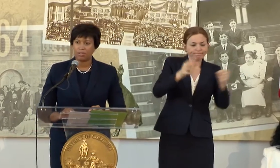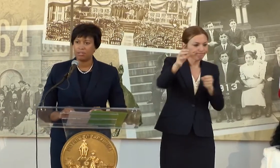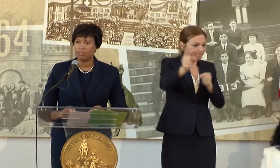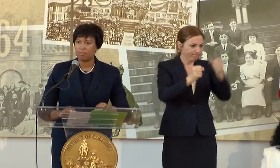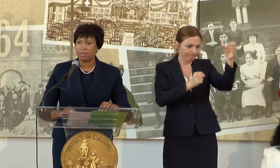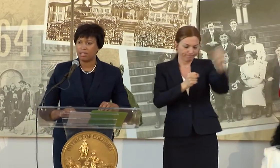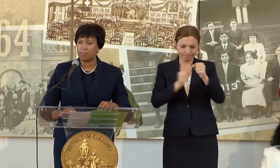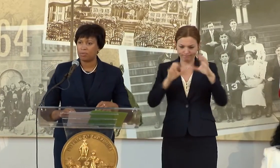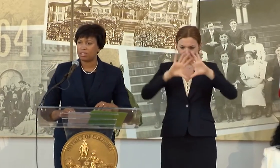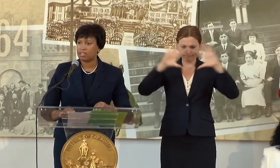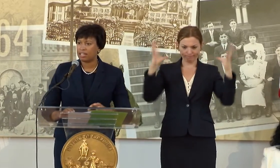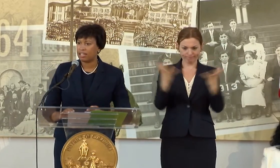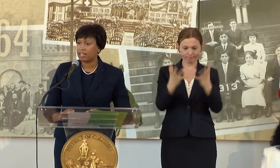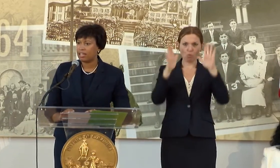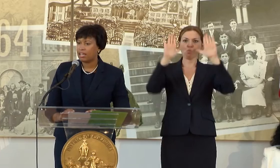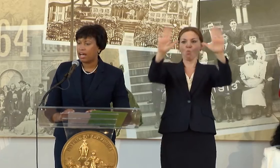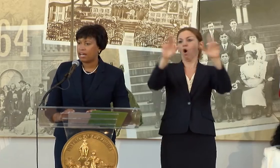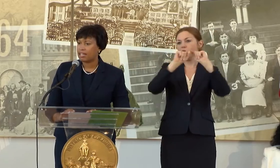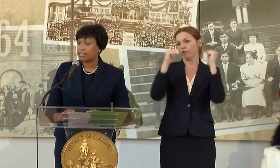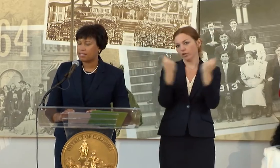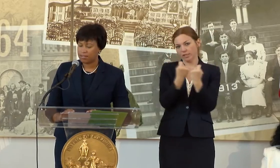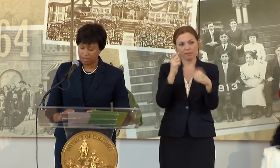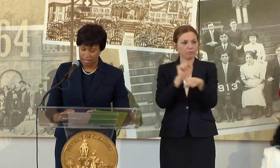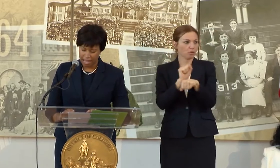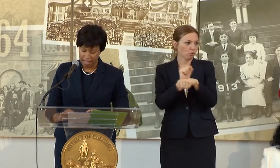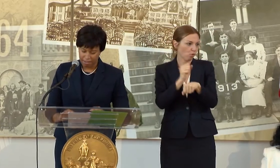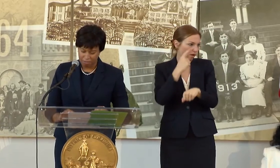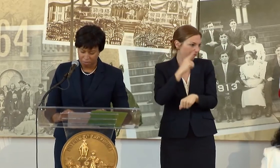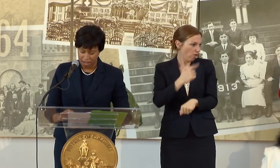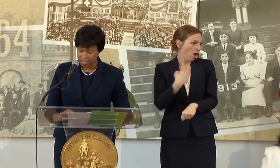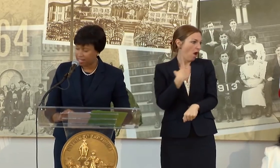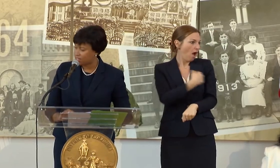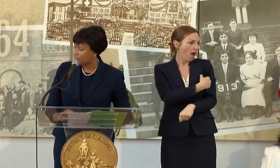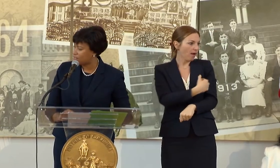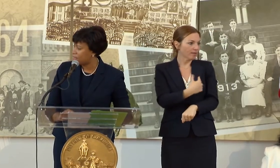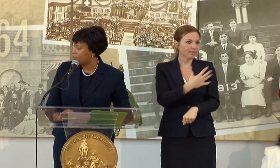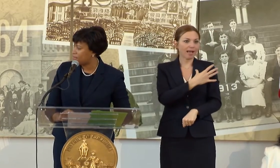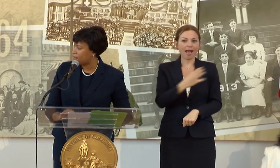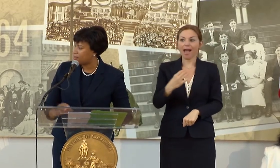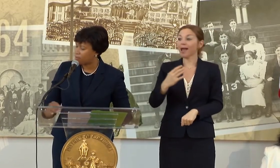WE COULDN'T BE MORE LUCKY TO HAVE BRIAN AS OUR DEPUTY MAYOR.